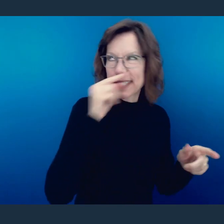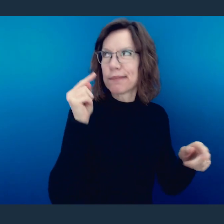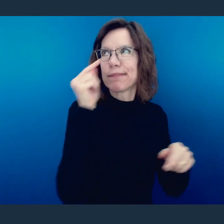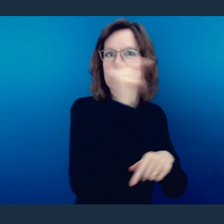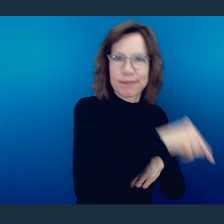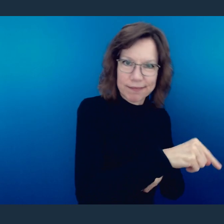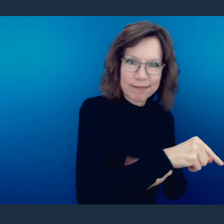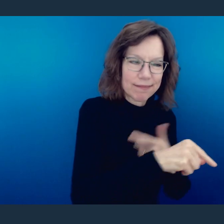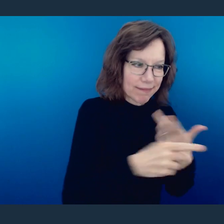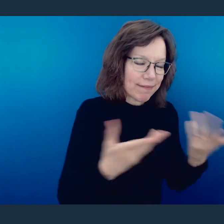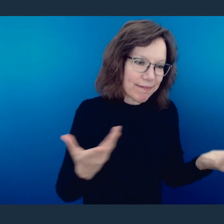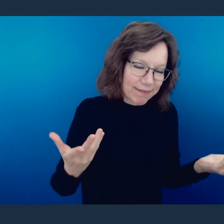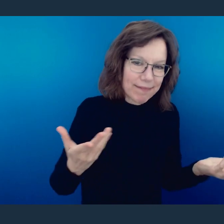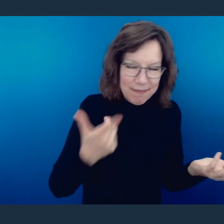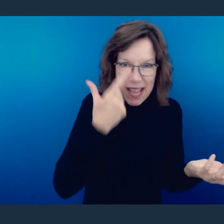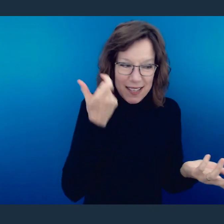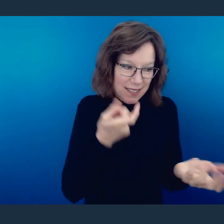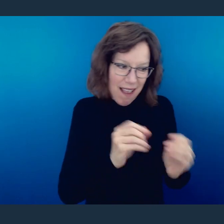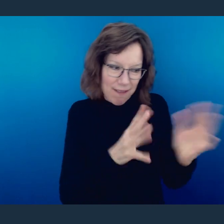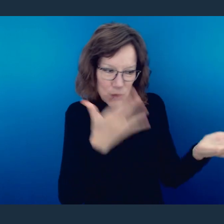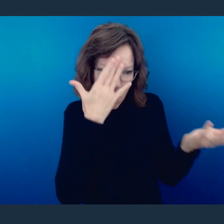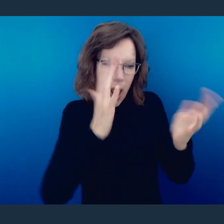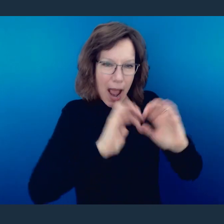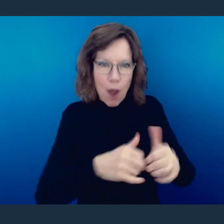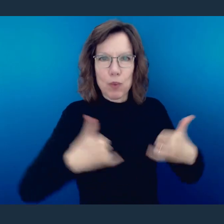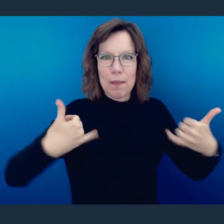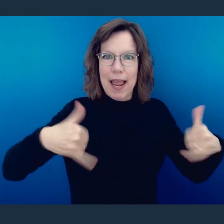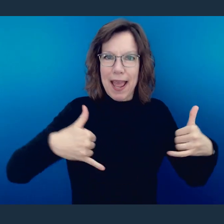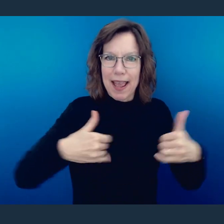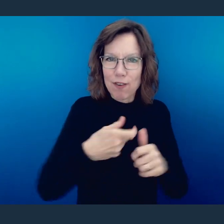adult table and send you back to the little children's table because you didn't know how